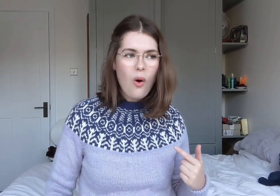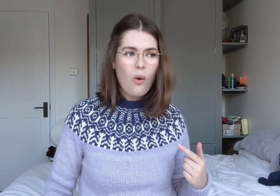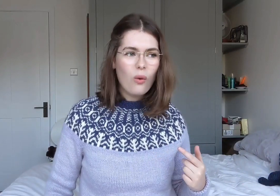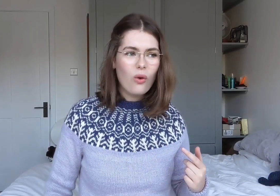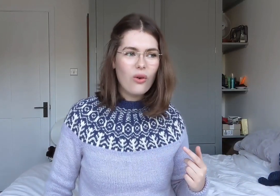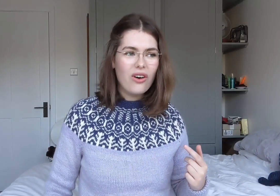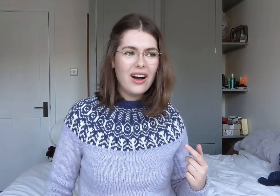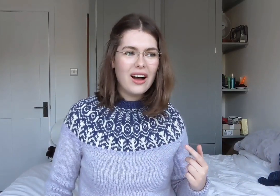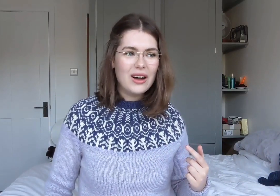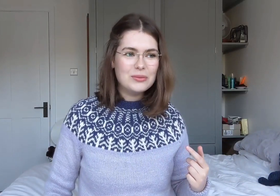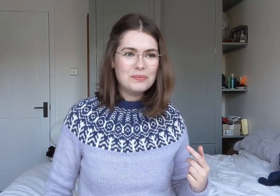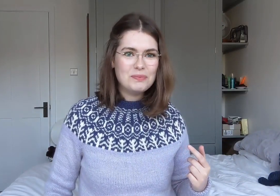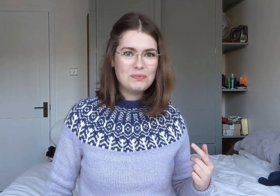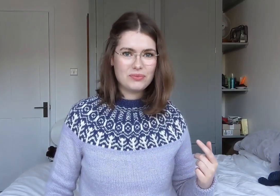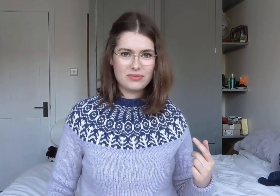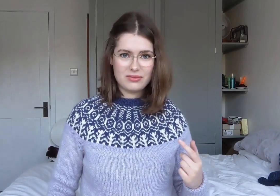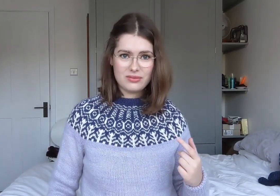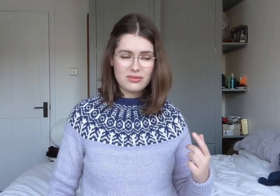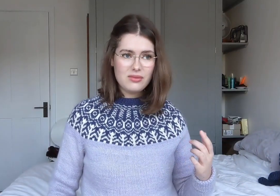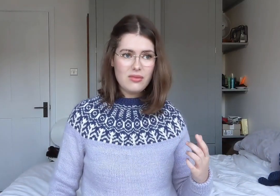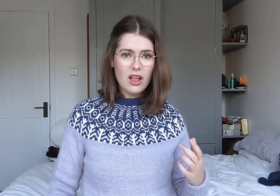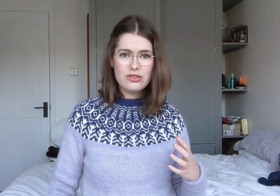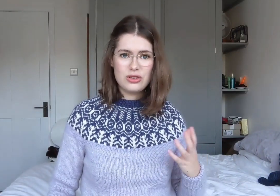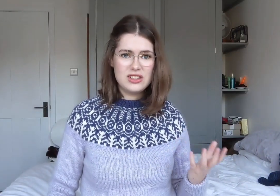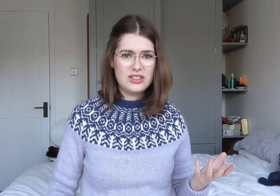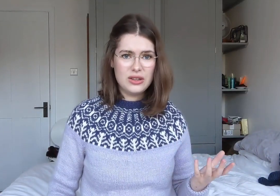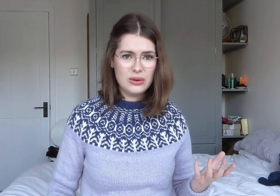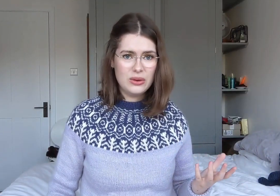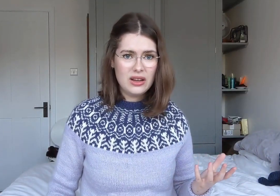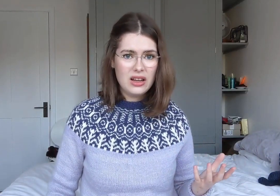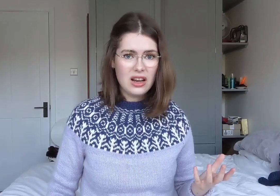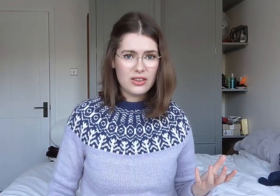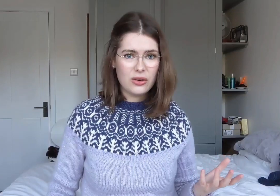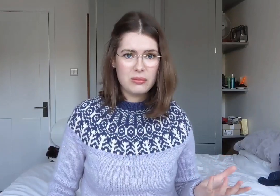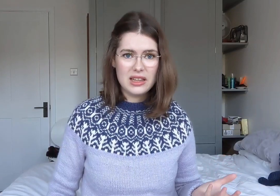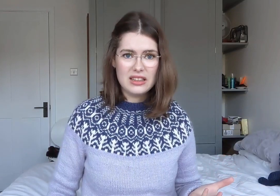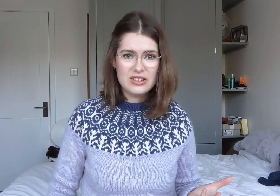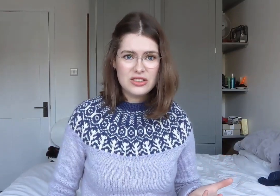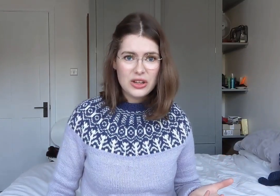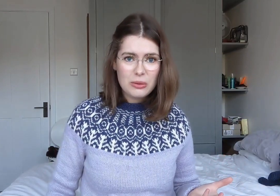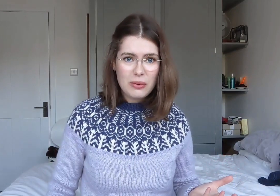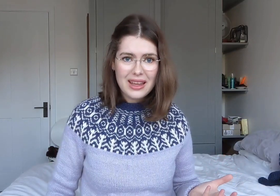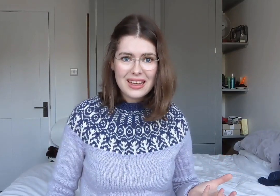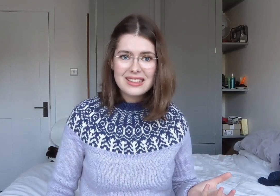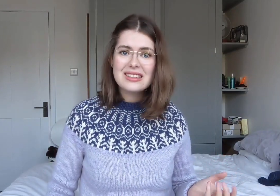or treats you like you're completely stupid.